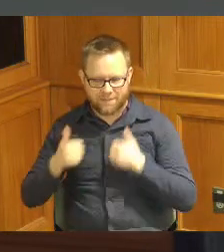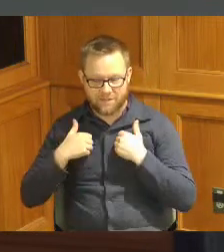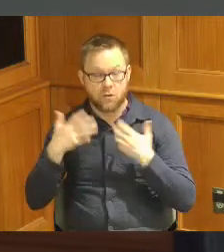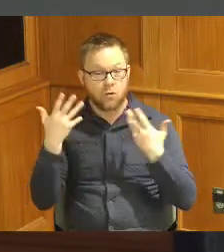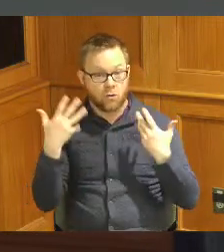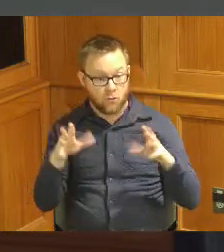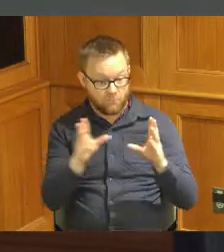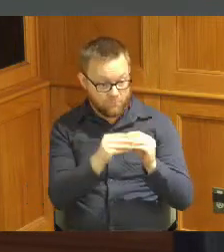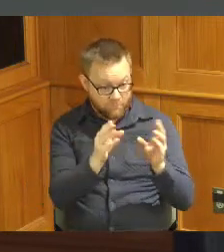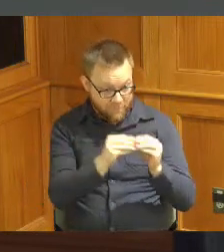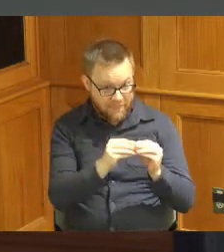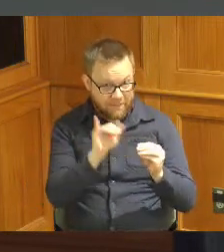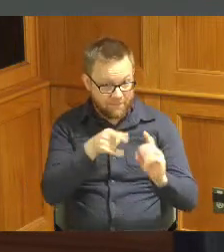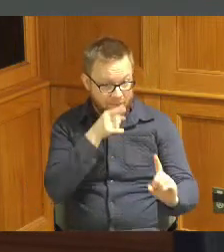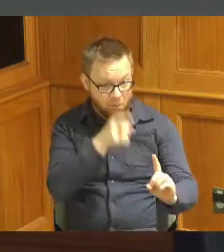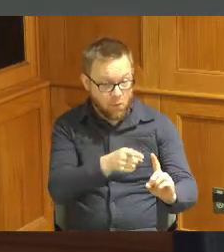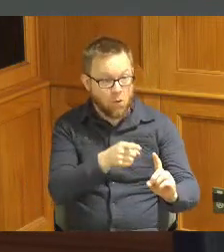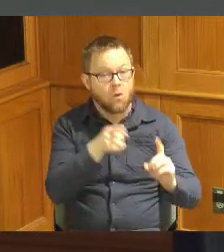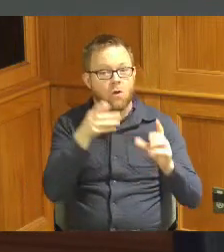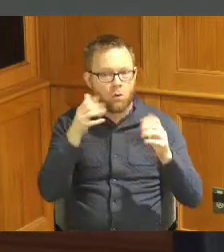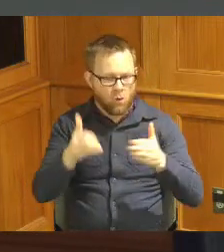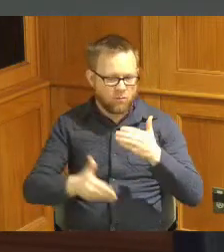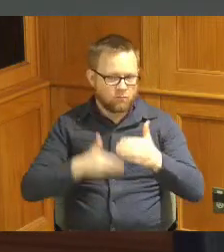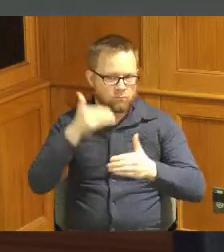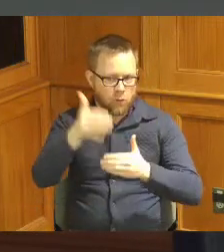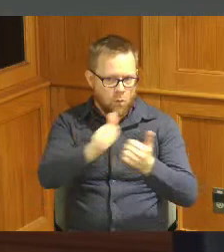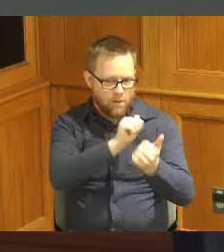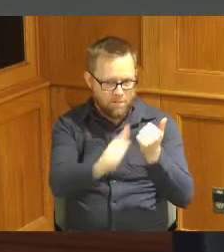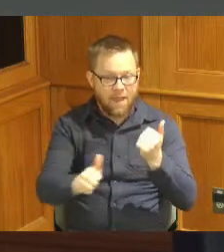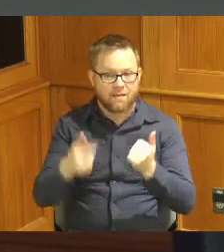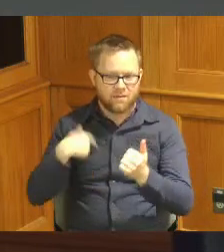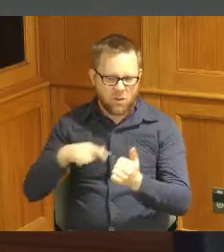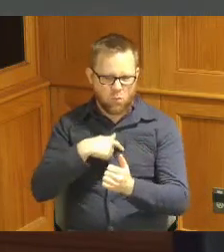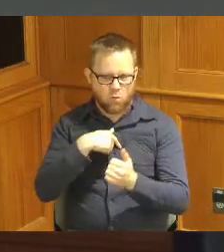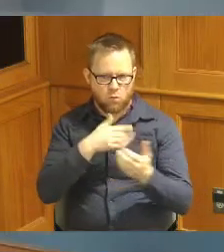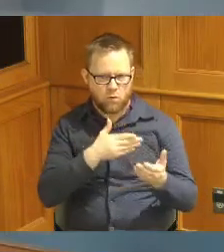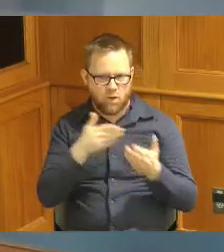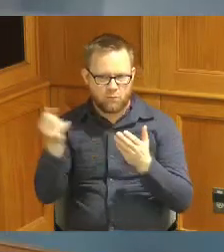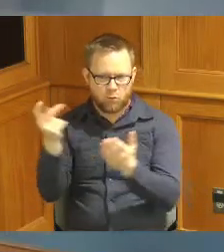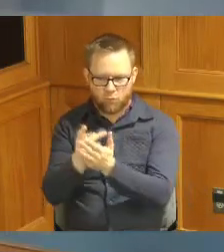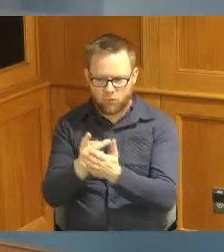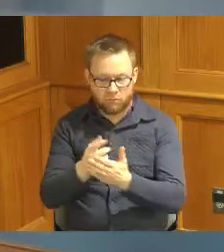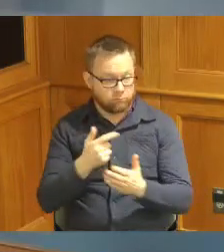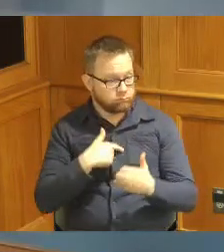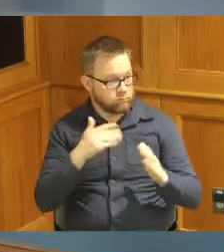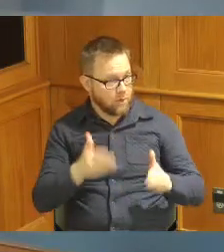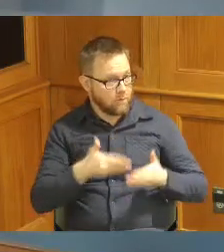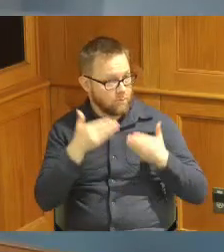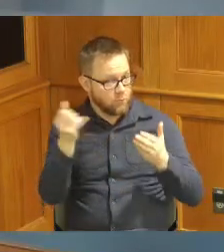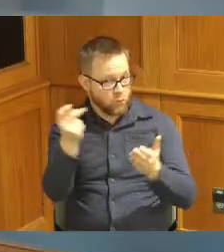resolution Advanced the Administration recommends approval I make a motion to approve by Lee second